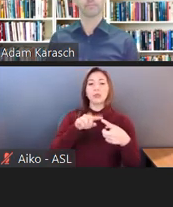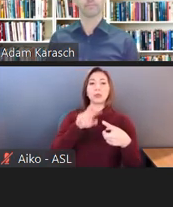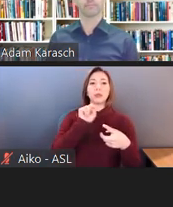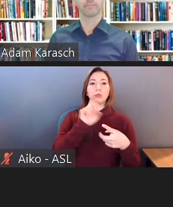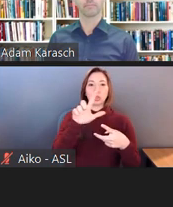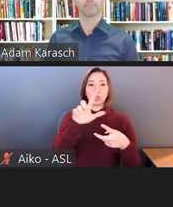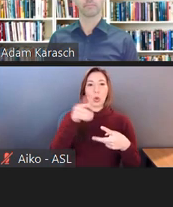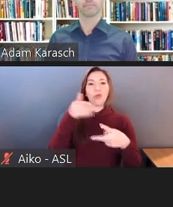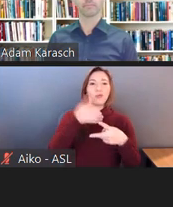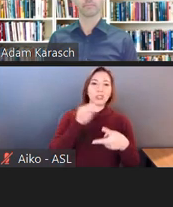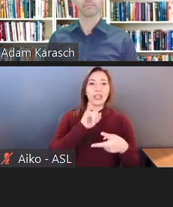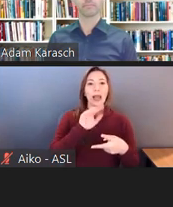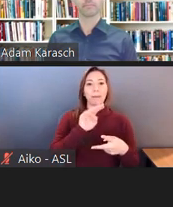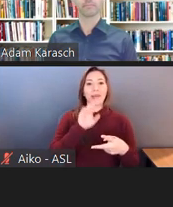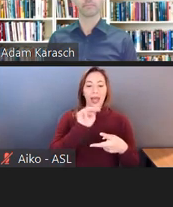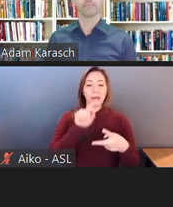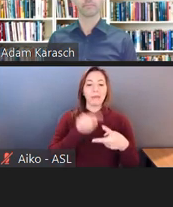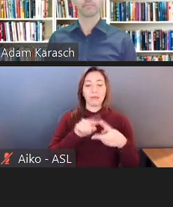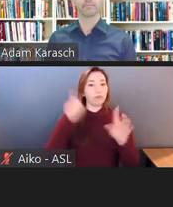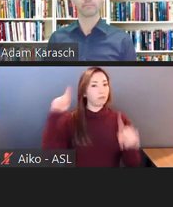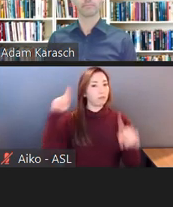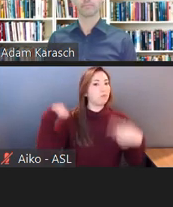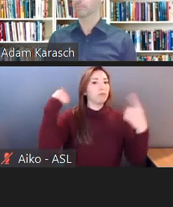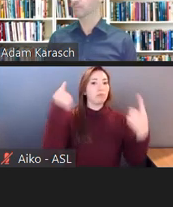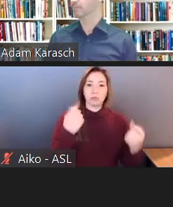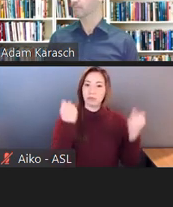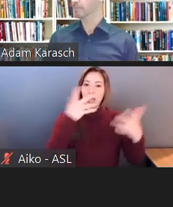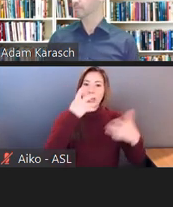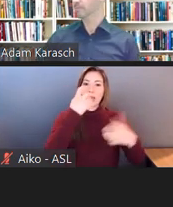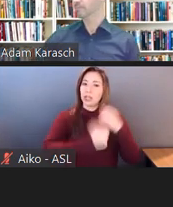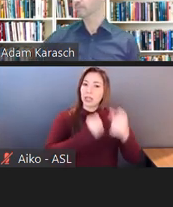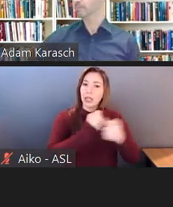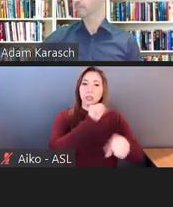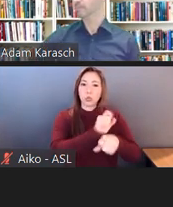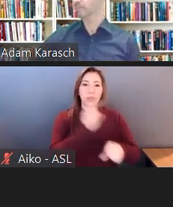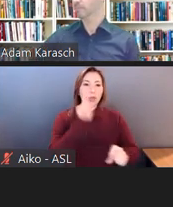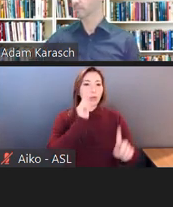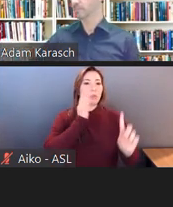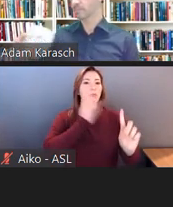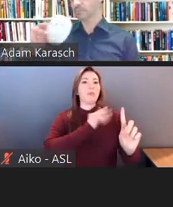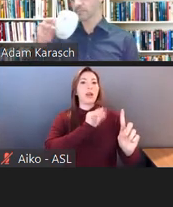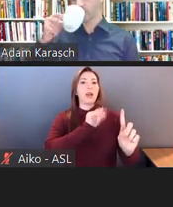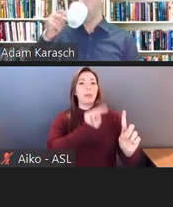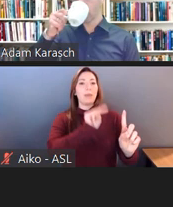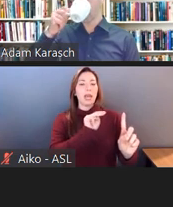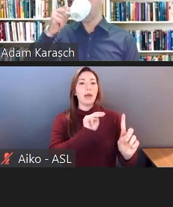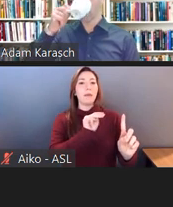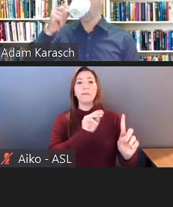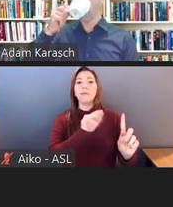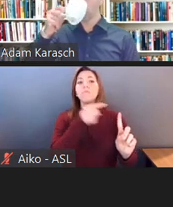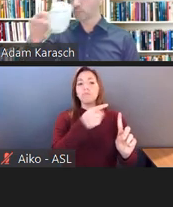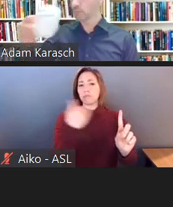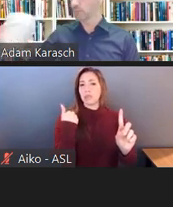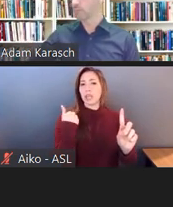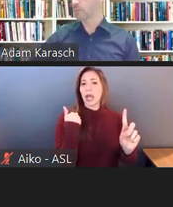He was a long-time employee of that company, and he had been already given accommodations.